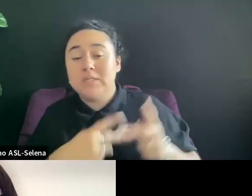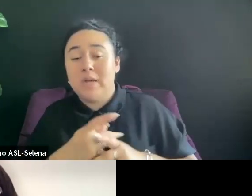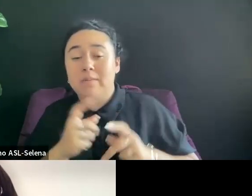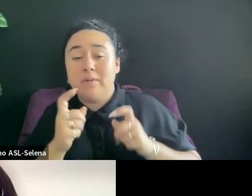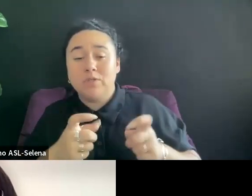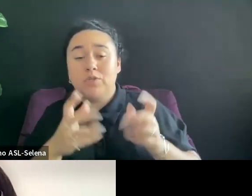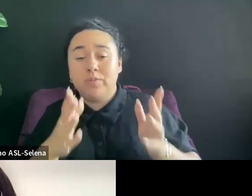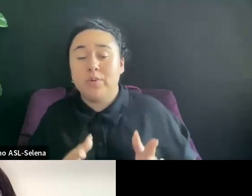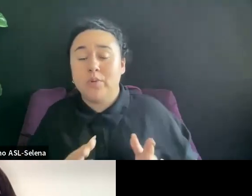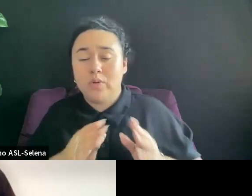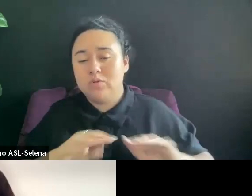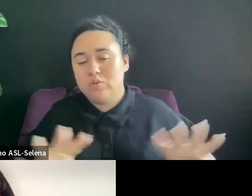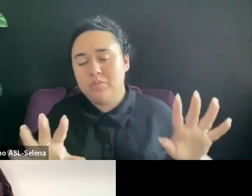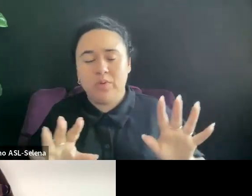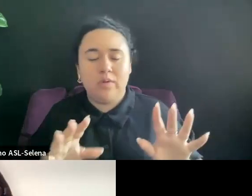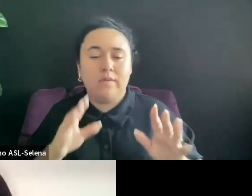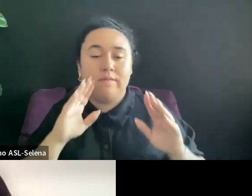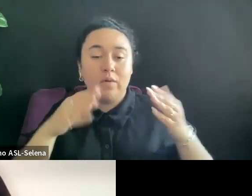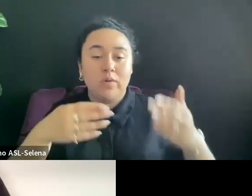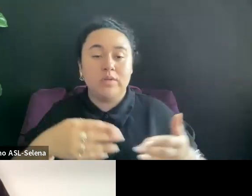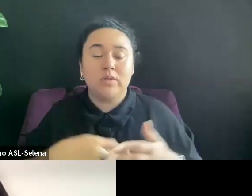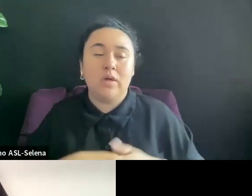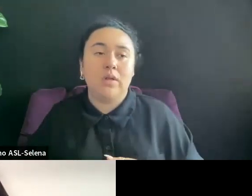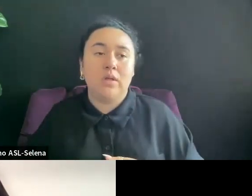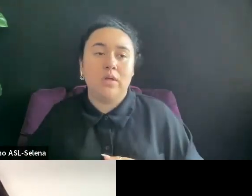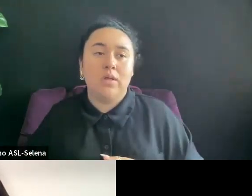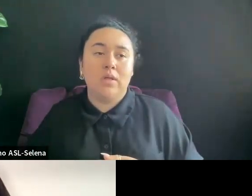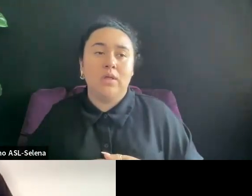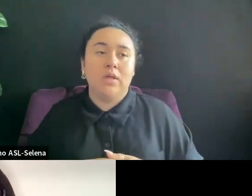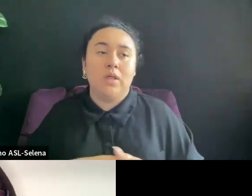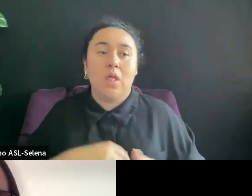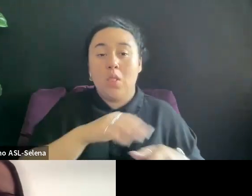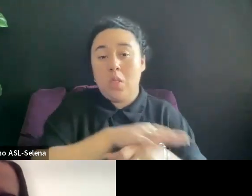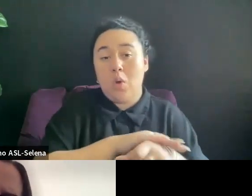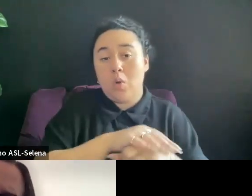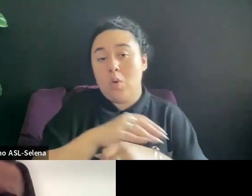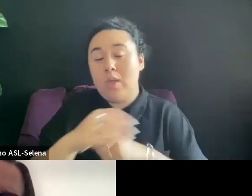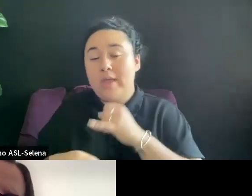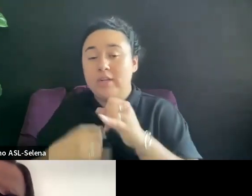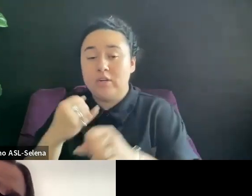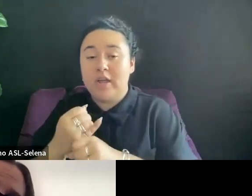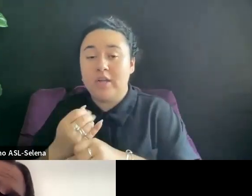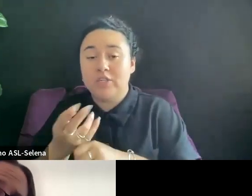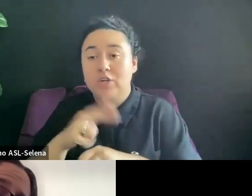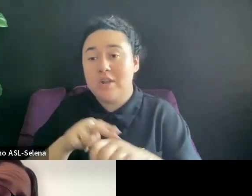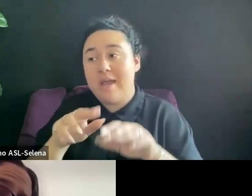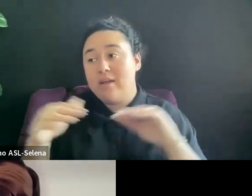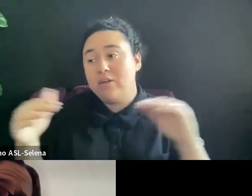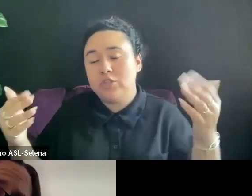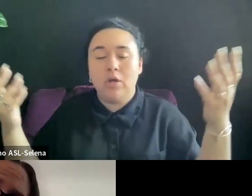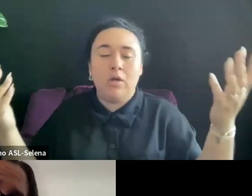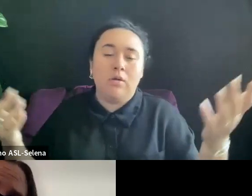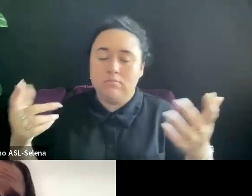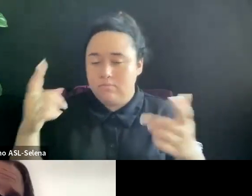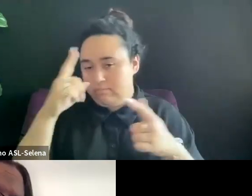THAT'S ENTIRELY BASED ON YOUR FILM. YOUR FILM MAY BE A LOCALIZED STORY OR IT MAY BE INTERNATIONAL.